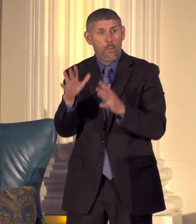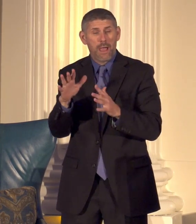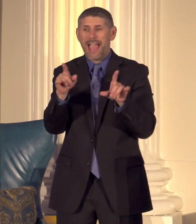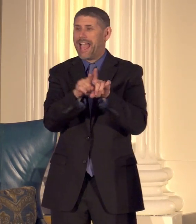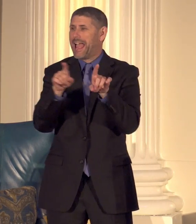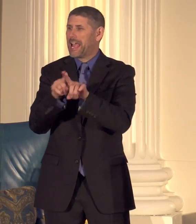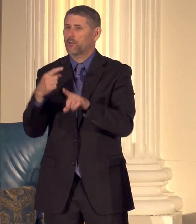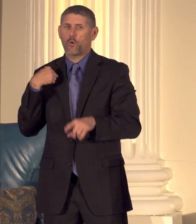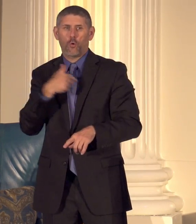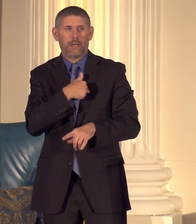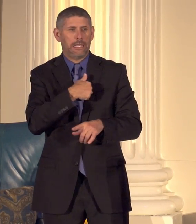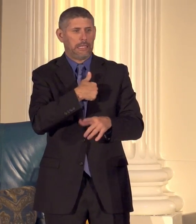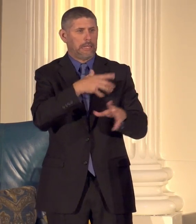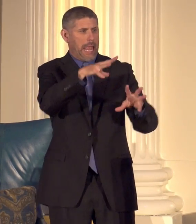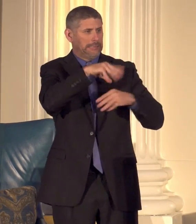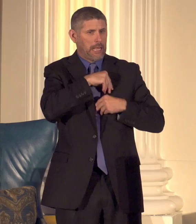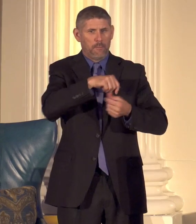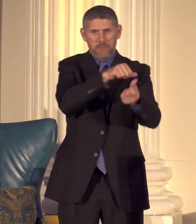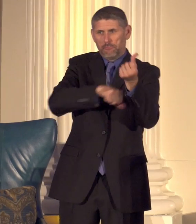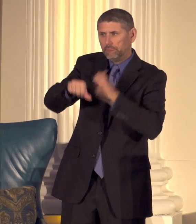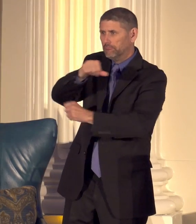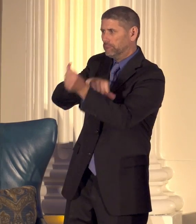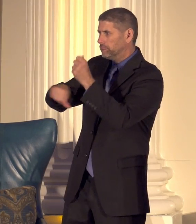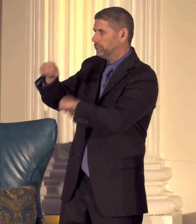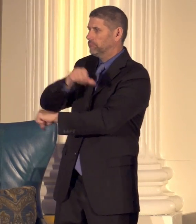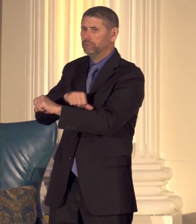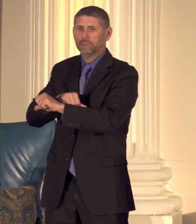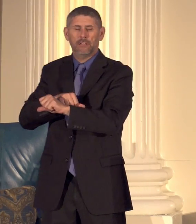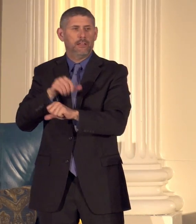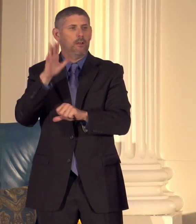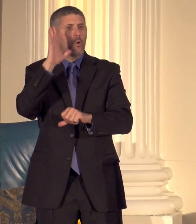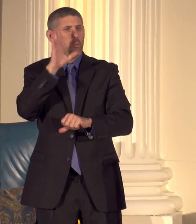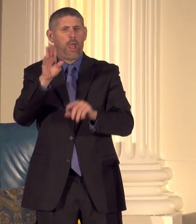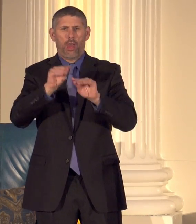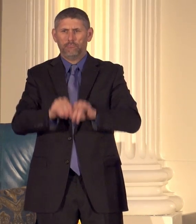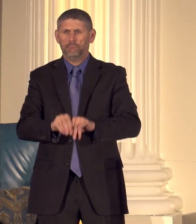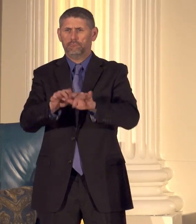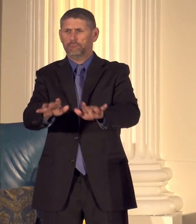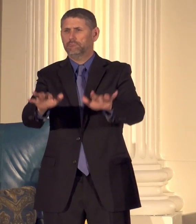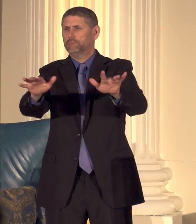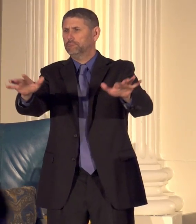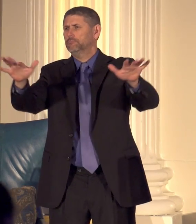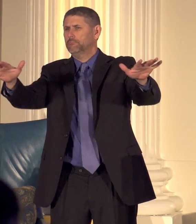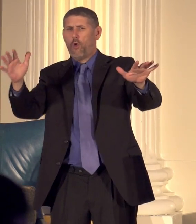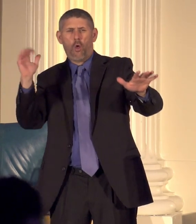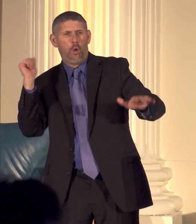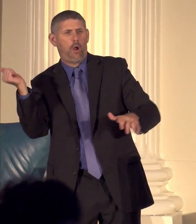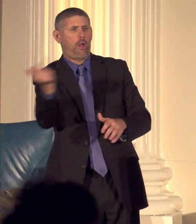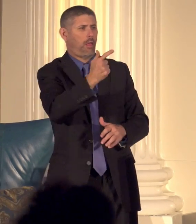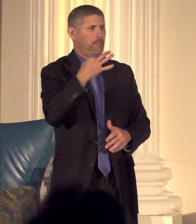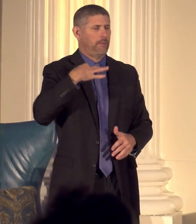accept one another that it goes all up to all of us you know I am secretary of